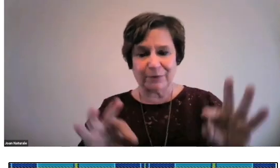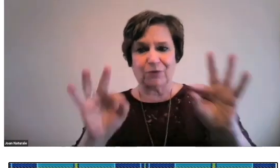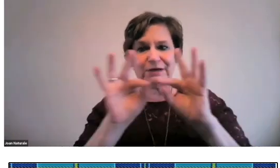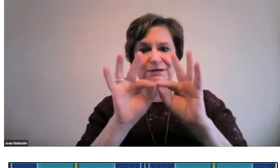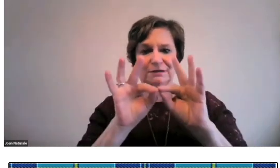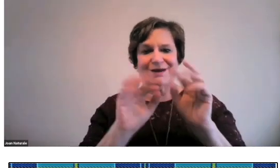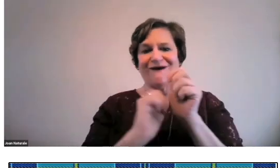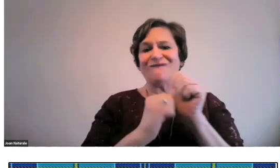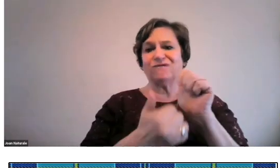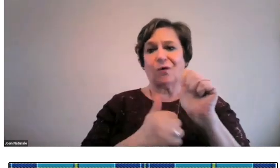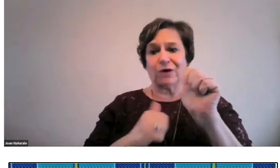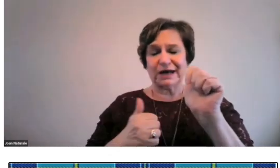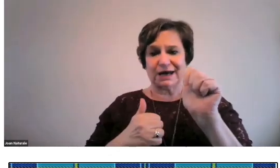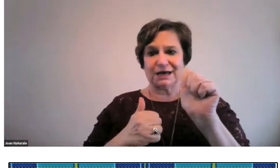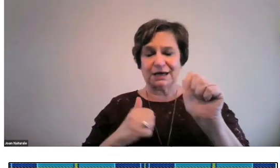And I think this is very important.